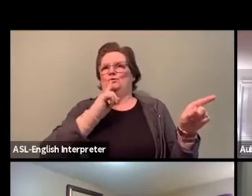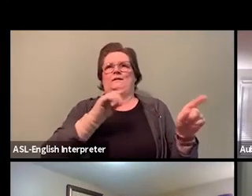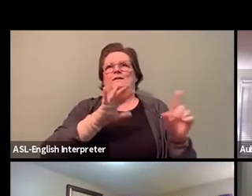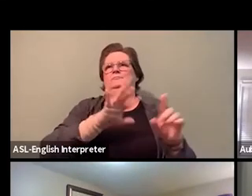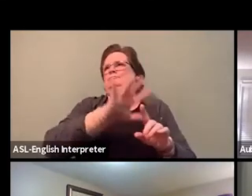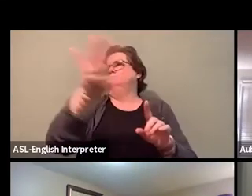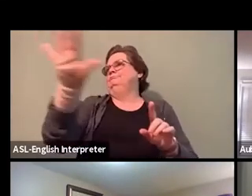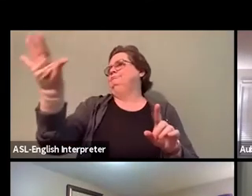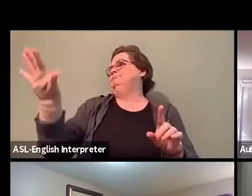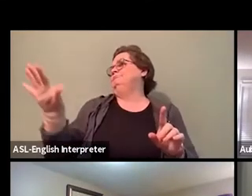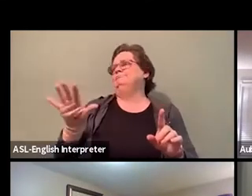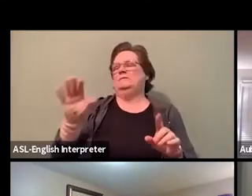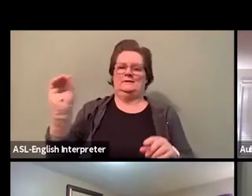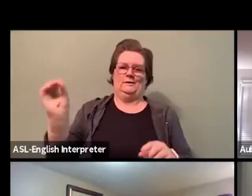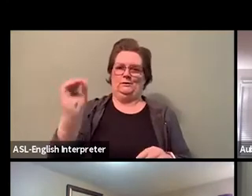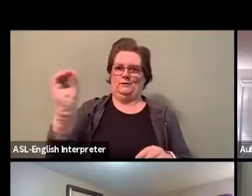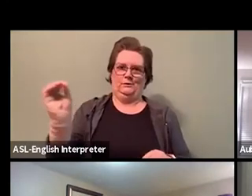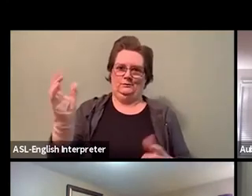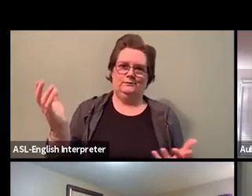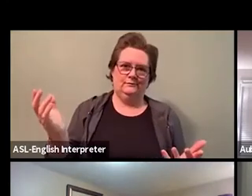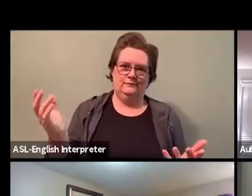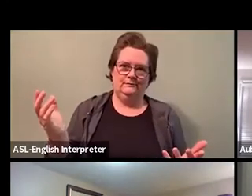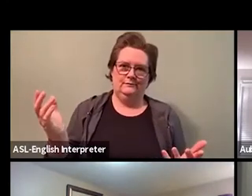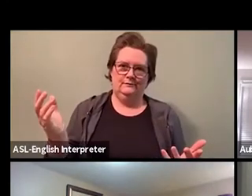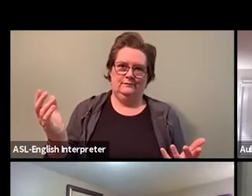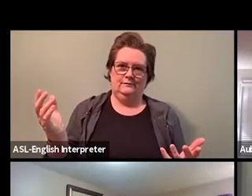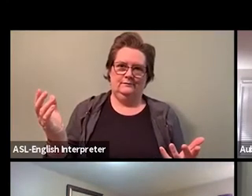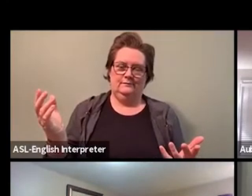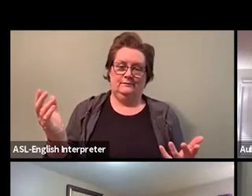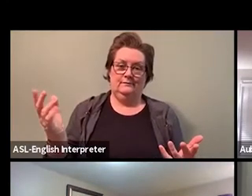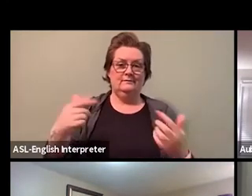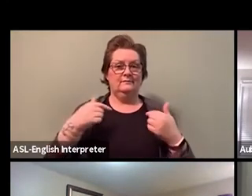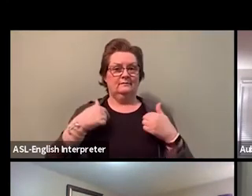If I'm a black MPP standing in the legislature,